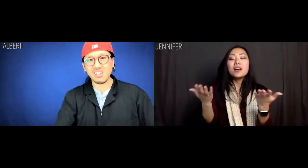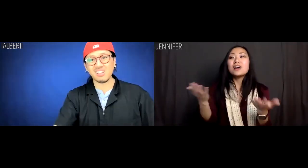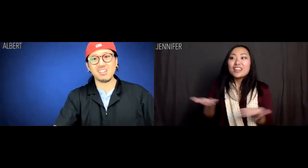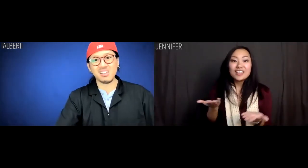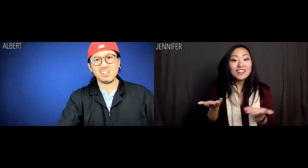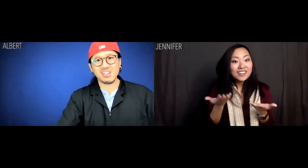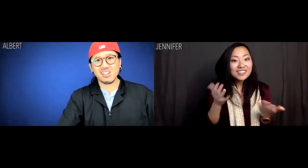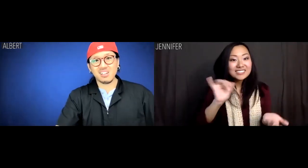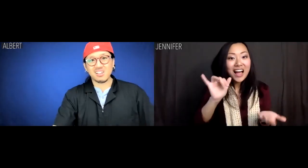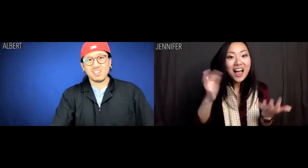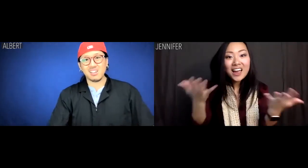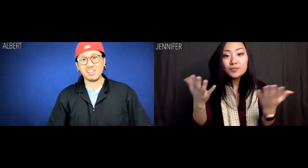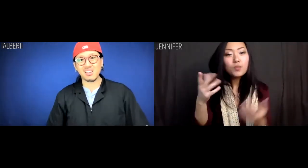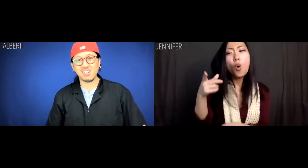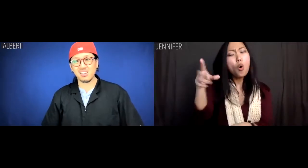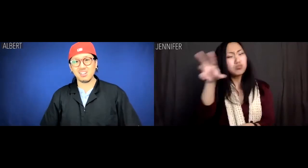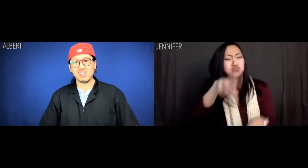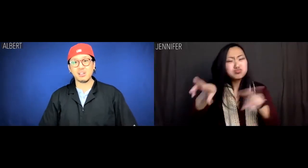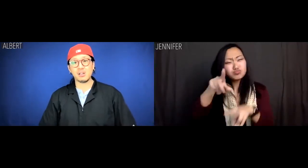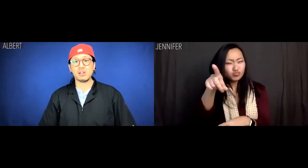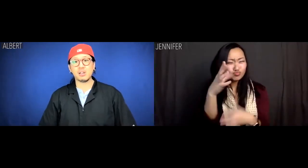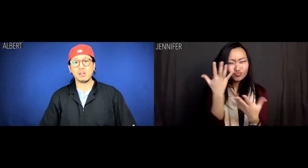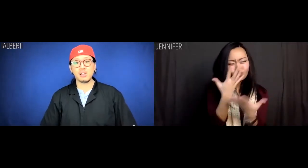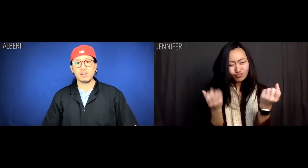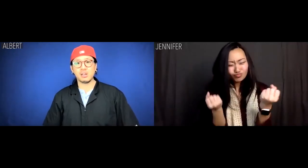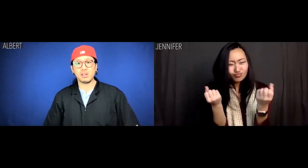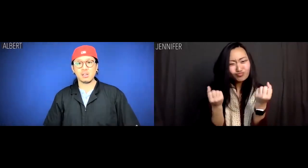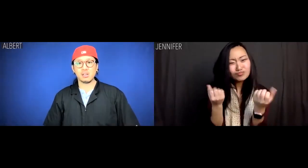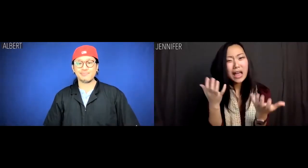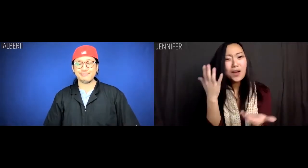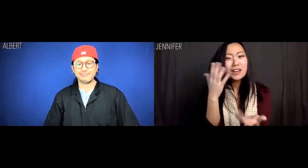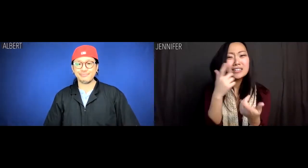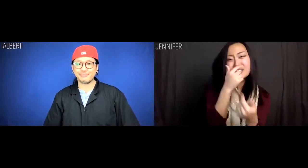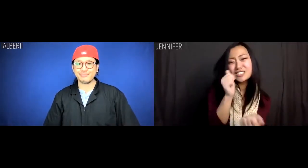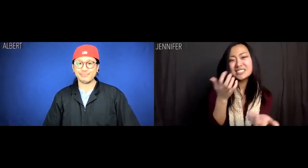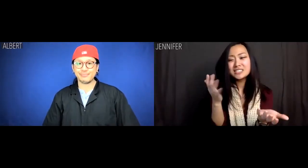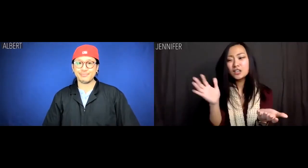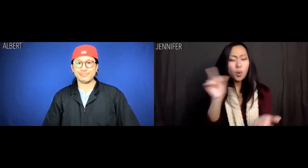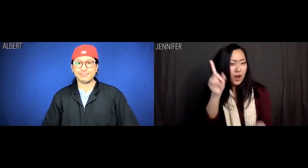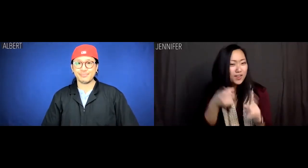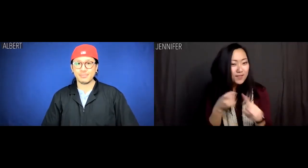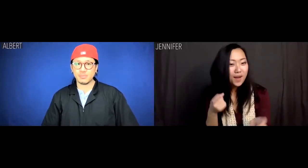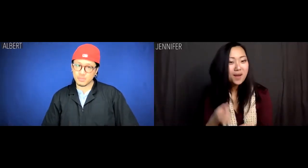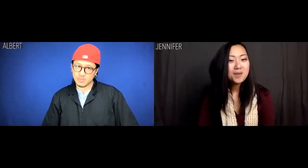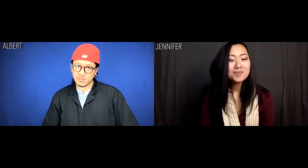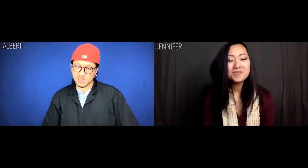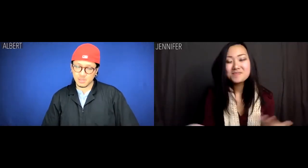Whereas here they're like, "Hey, you sound interesting. Where are you from?"